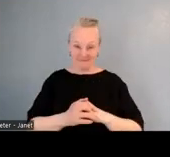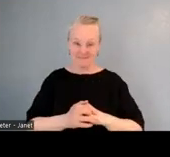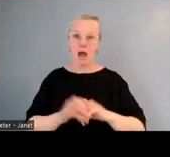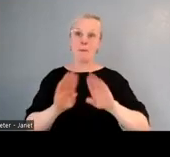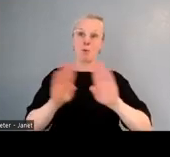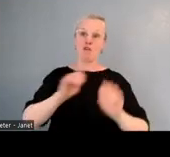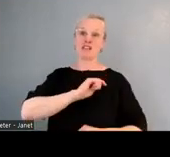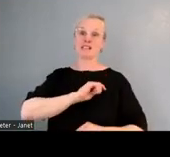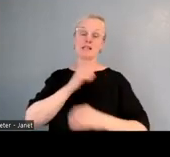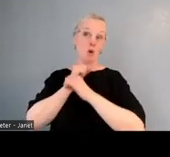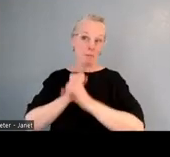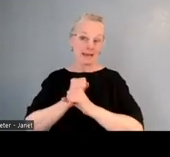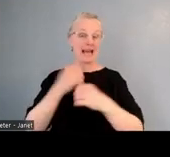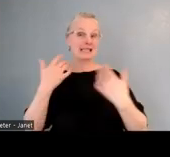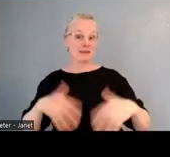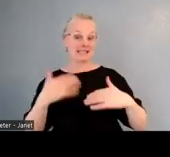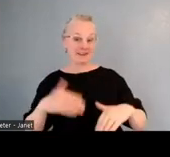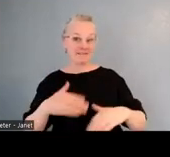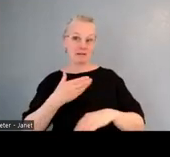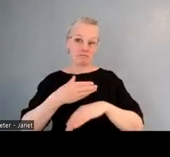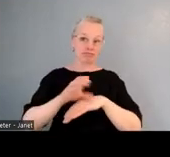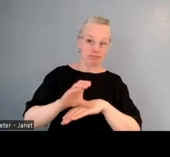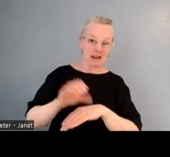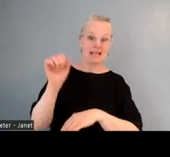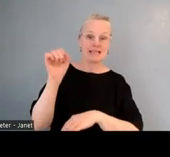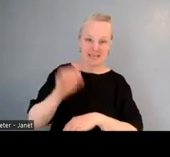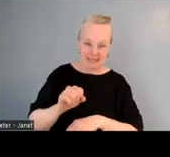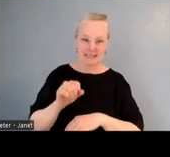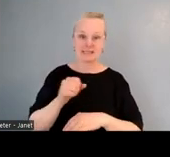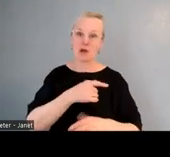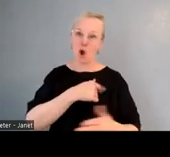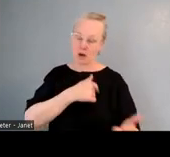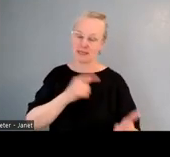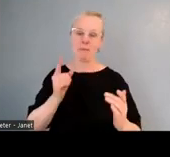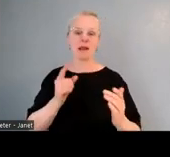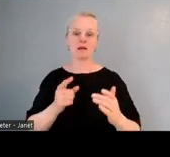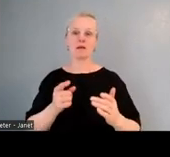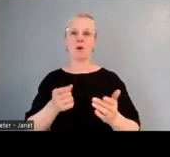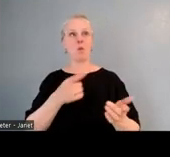And obviously, we've worked around that last few years. But yeah, it was a big step and a big taking a risk,